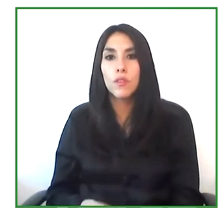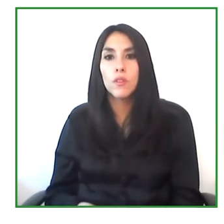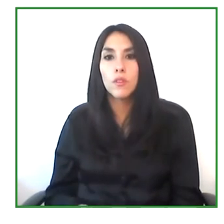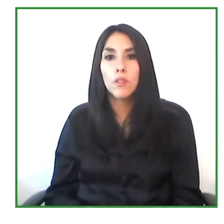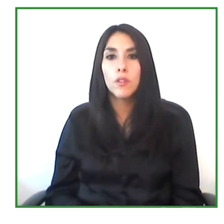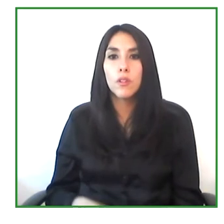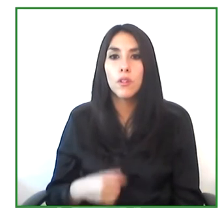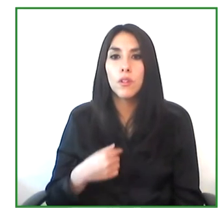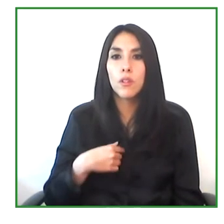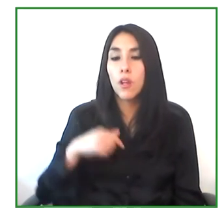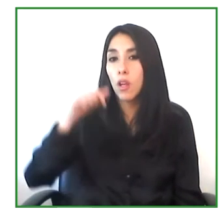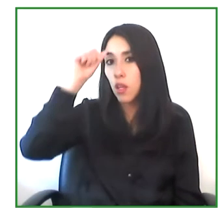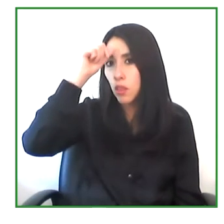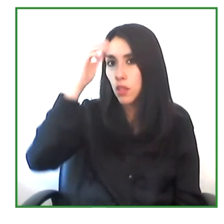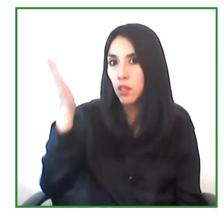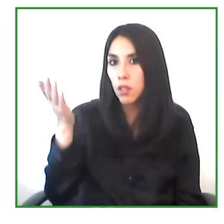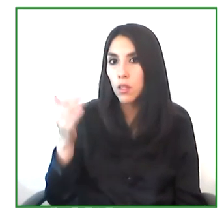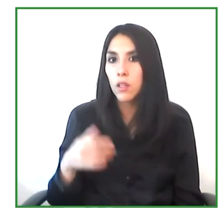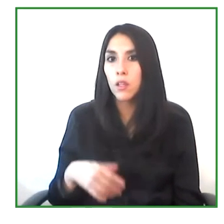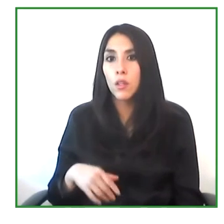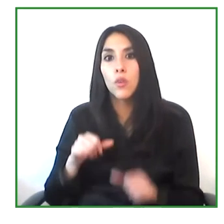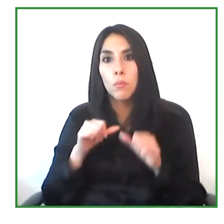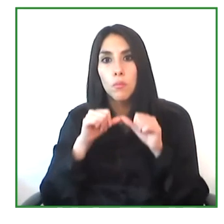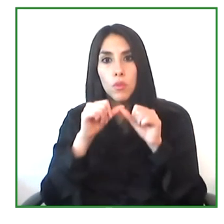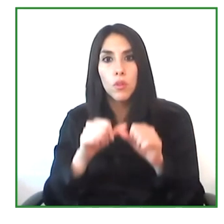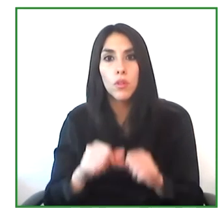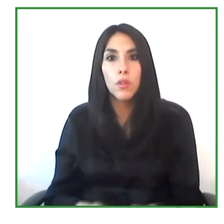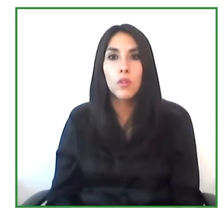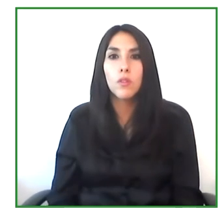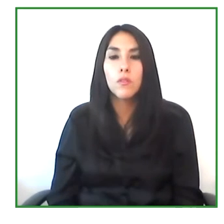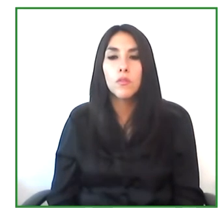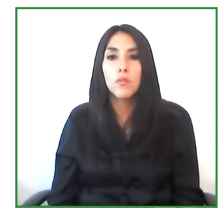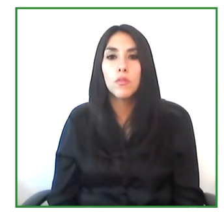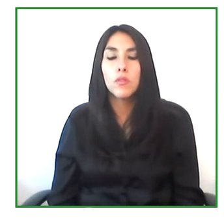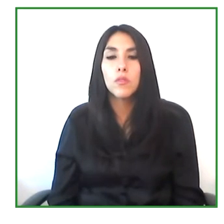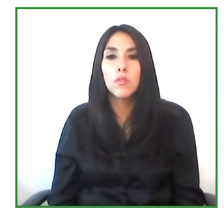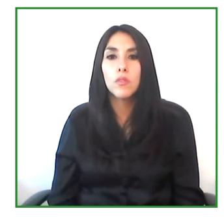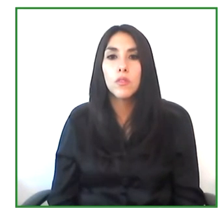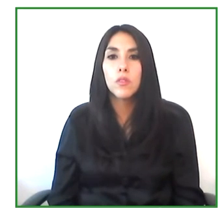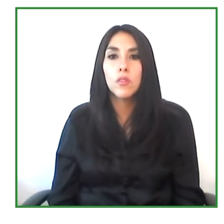these enable project in India to have this relationship in the long term.